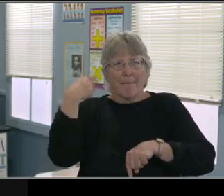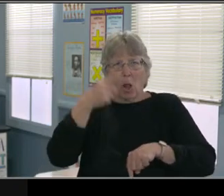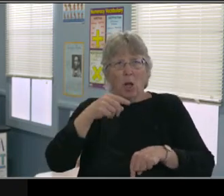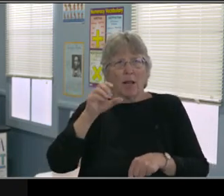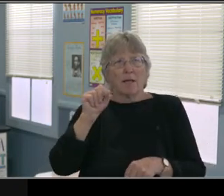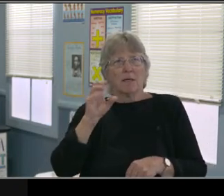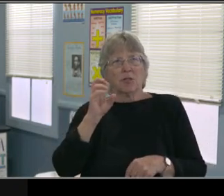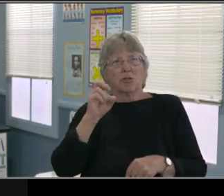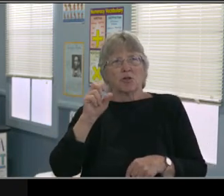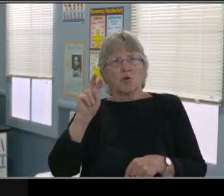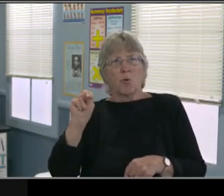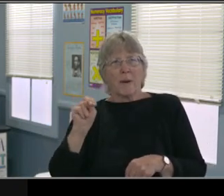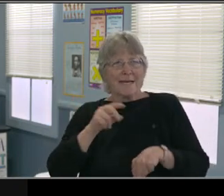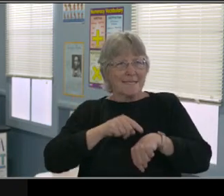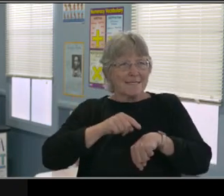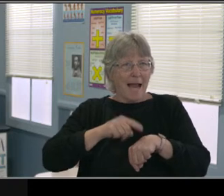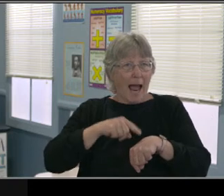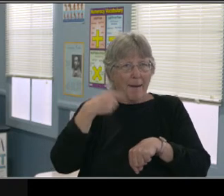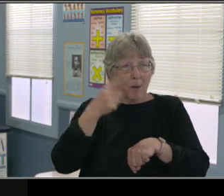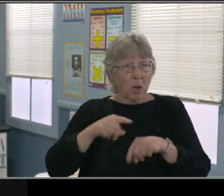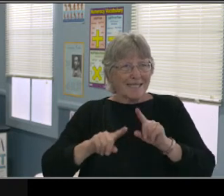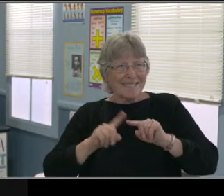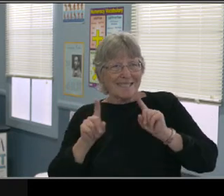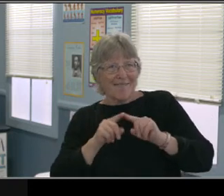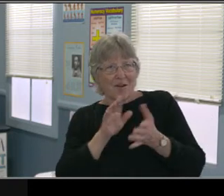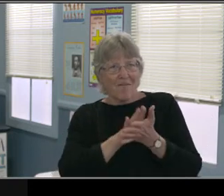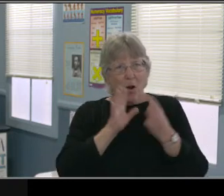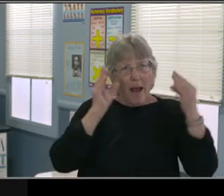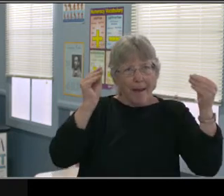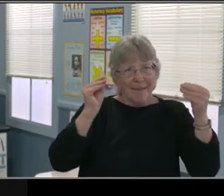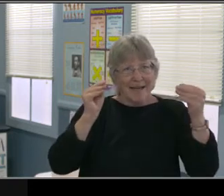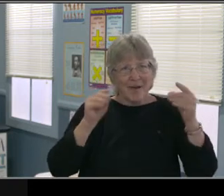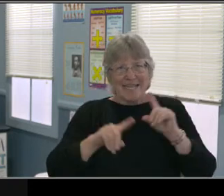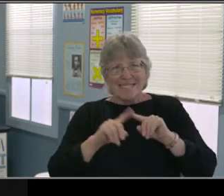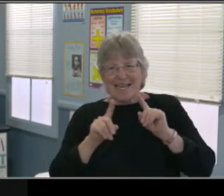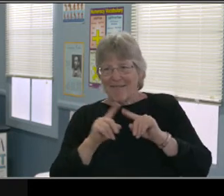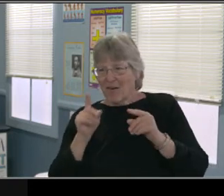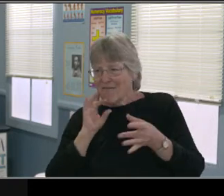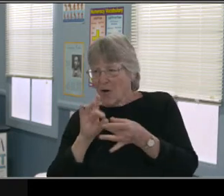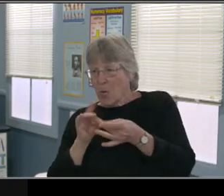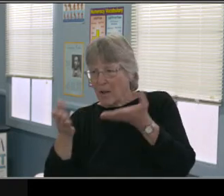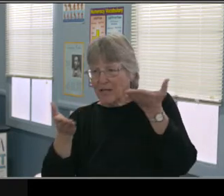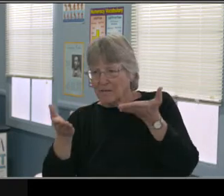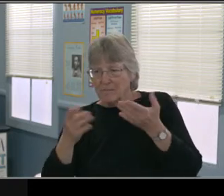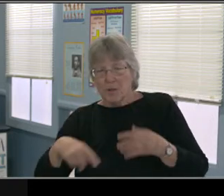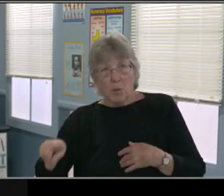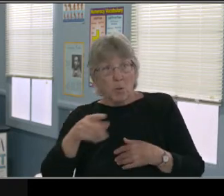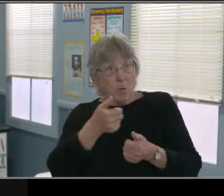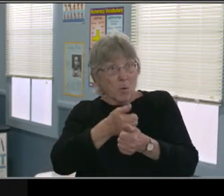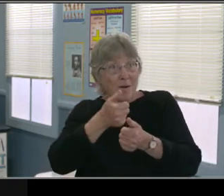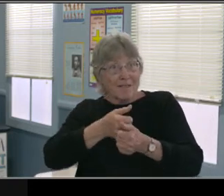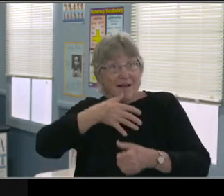what does my child need in order to better help them within the confines of what the District can do?